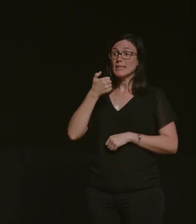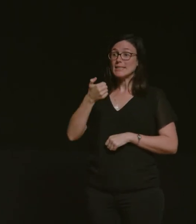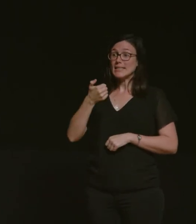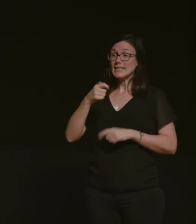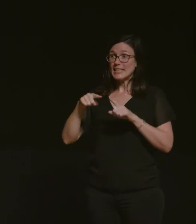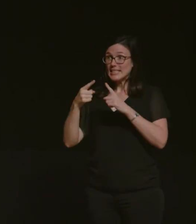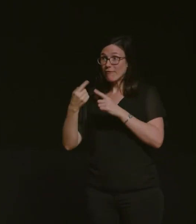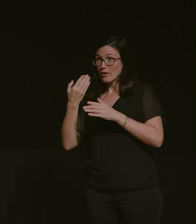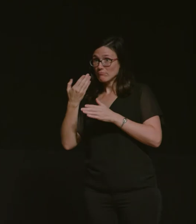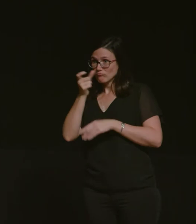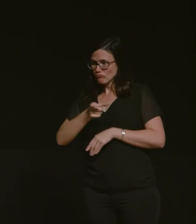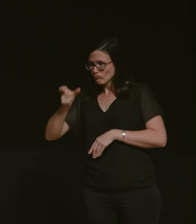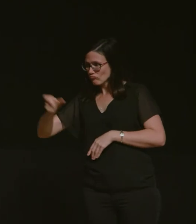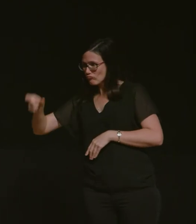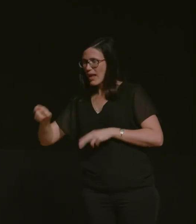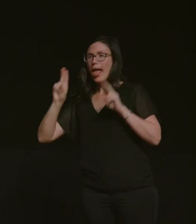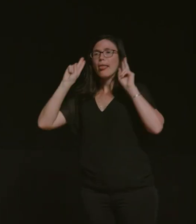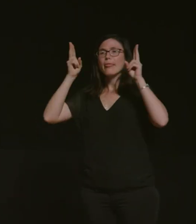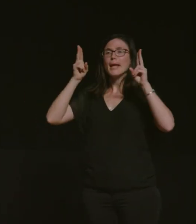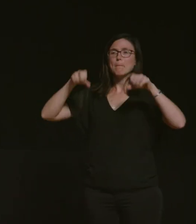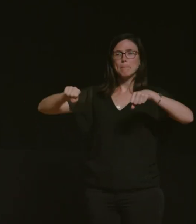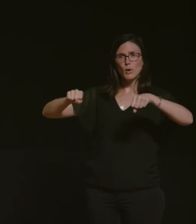on the theme of the motorcycle in celebration of the current goma